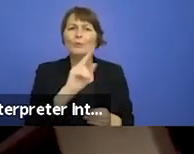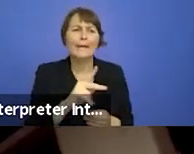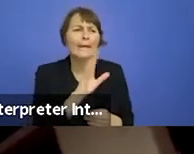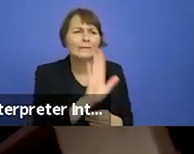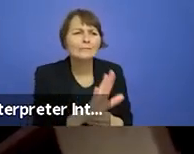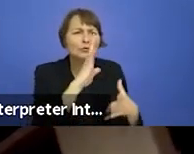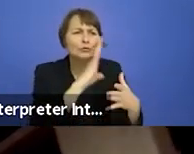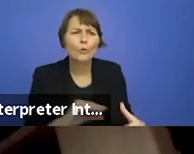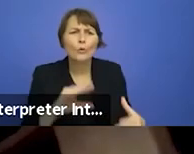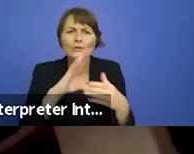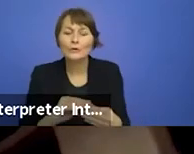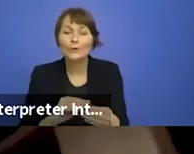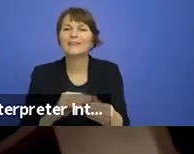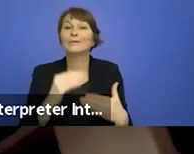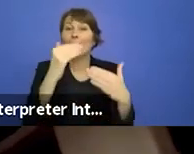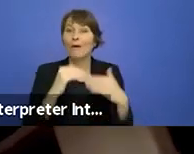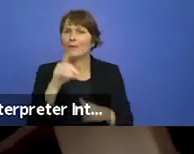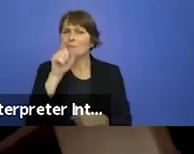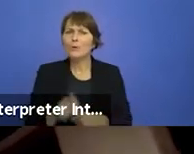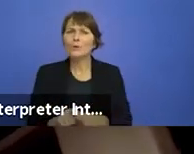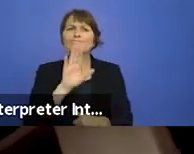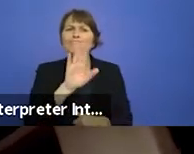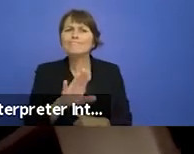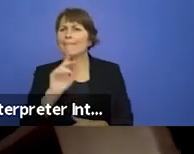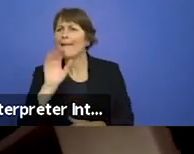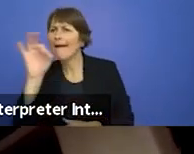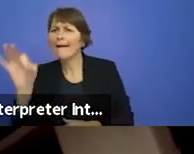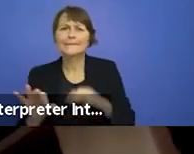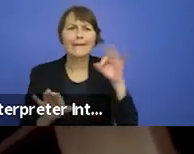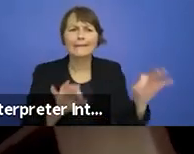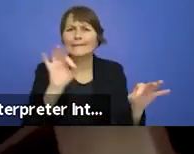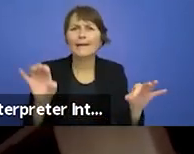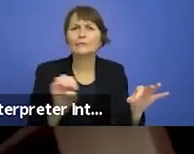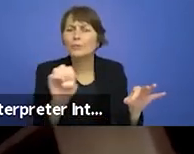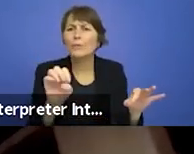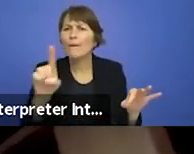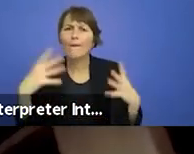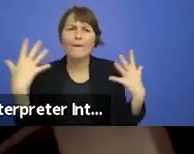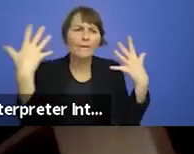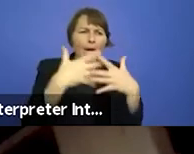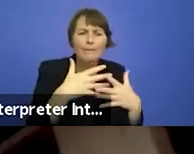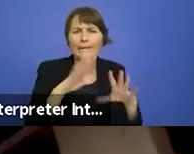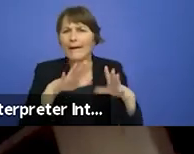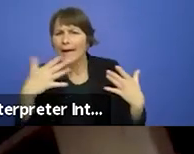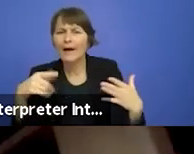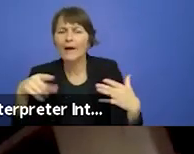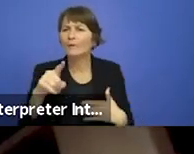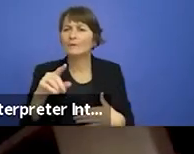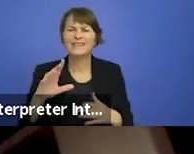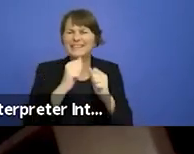in their own imaginative playful complex ways - Davide Carnevali, Yildiz Çakar, Theodora Dimova,